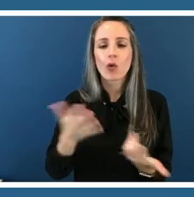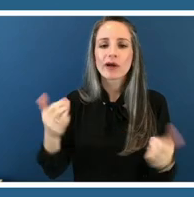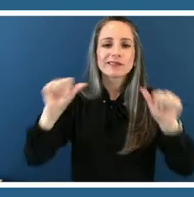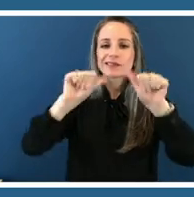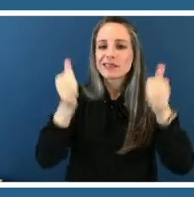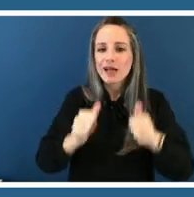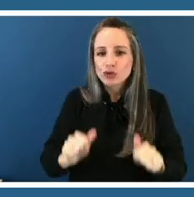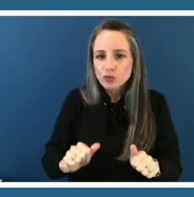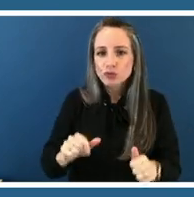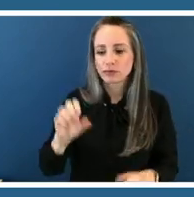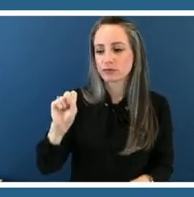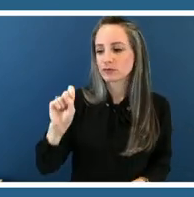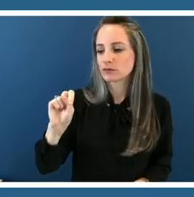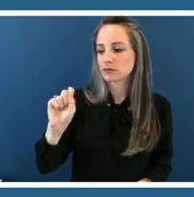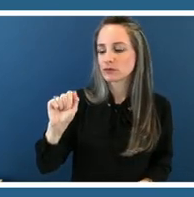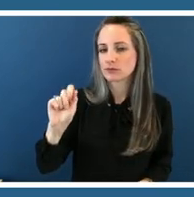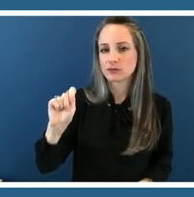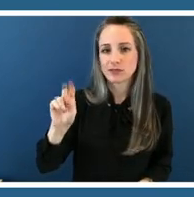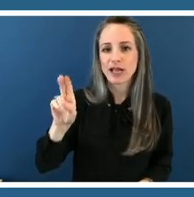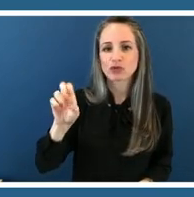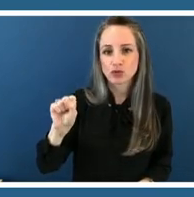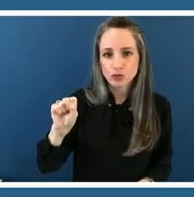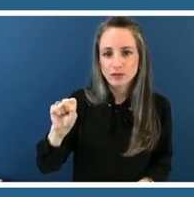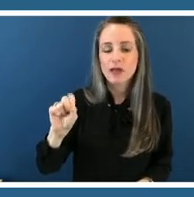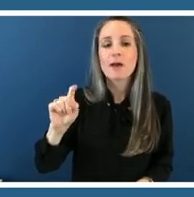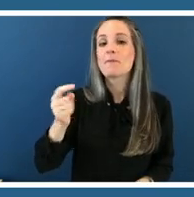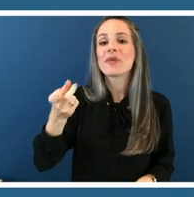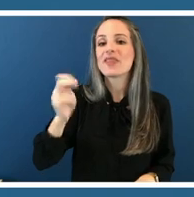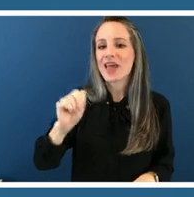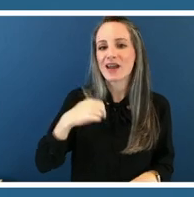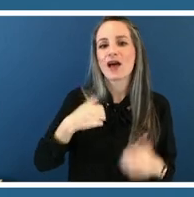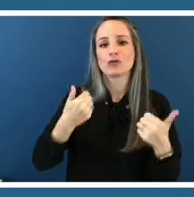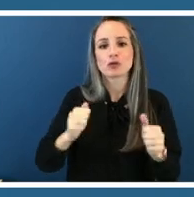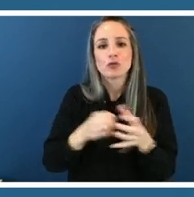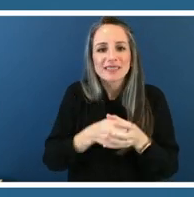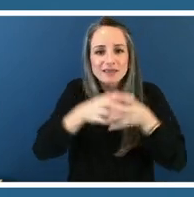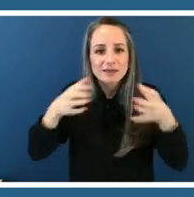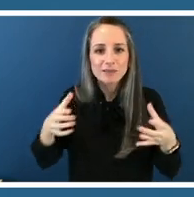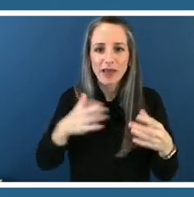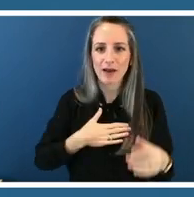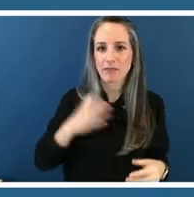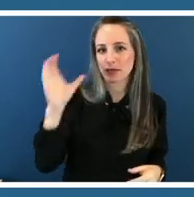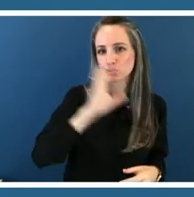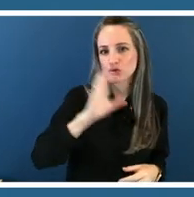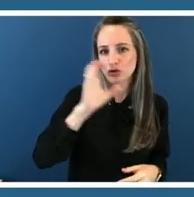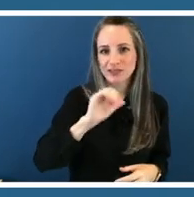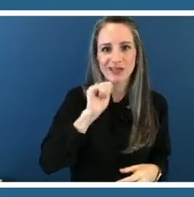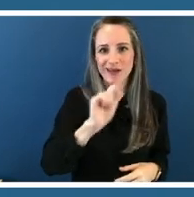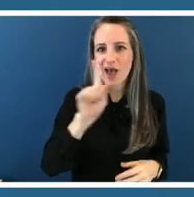kind of expand my image search beyond that